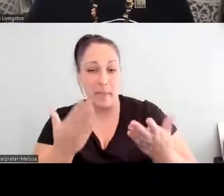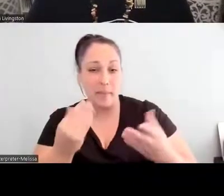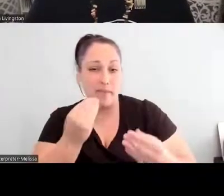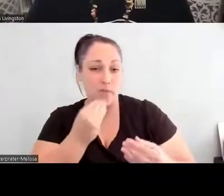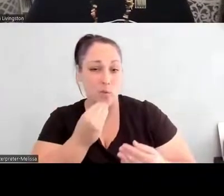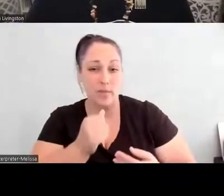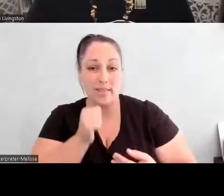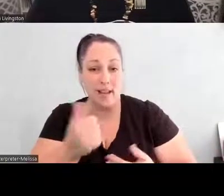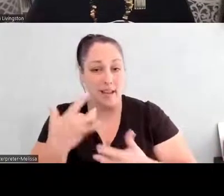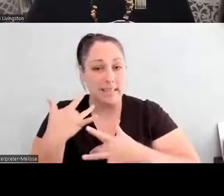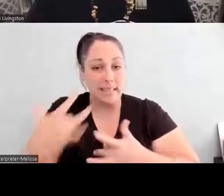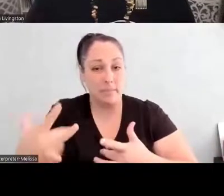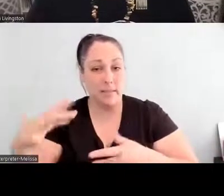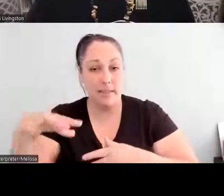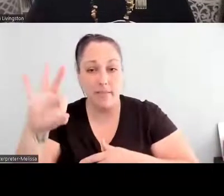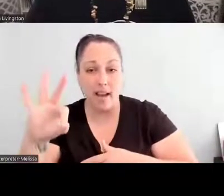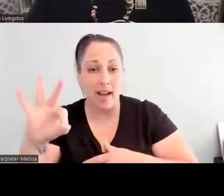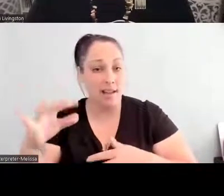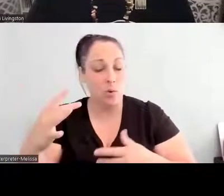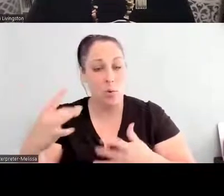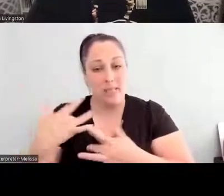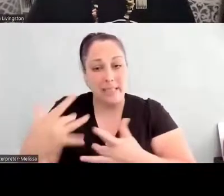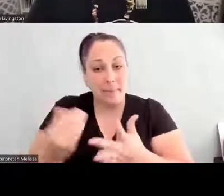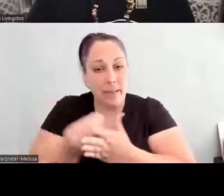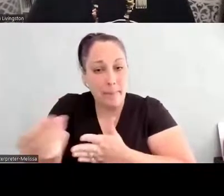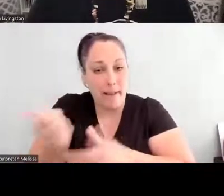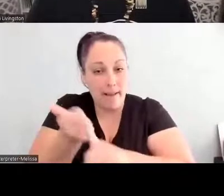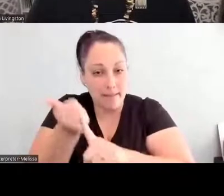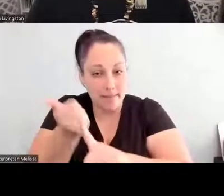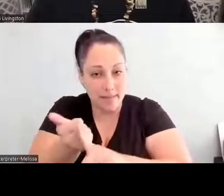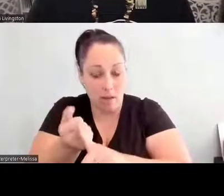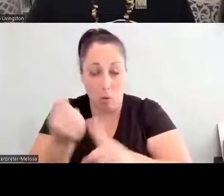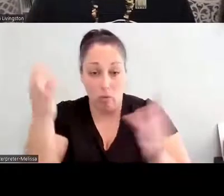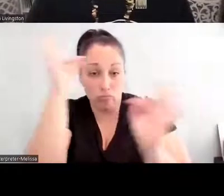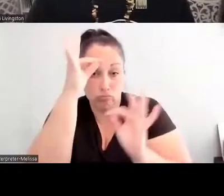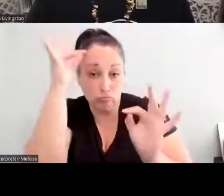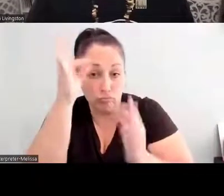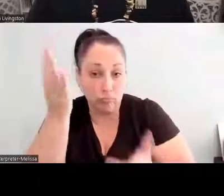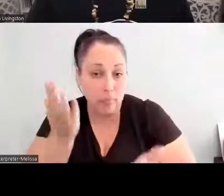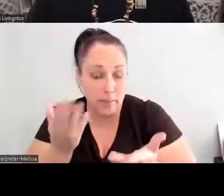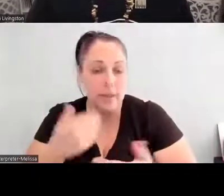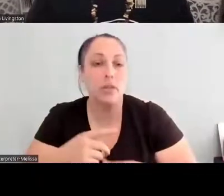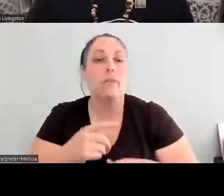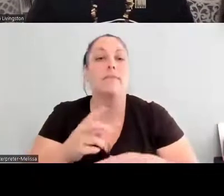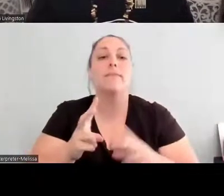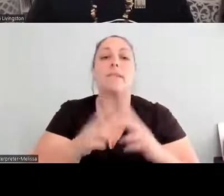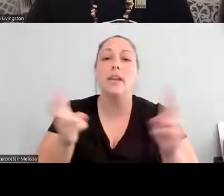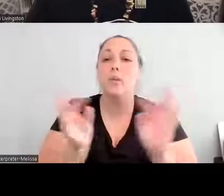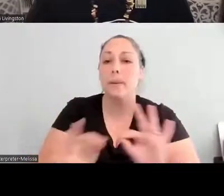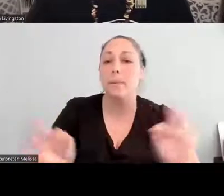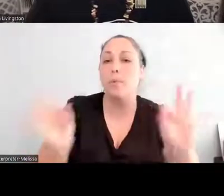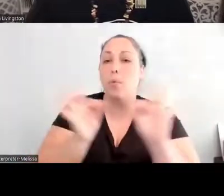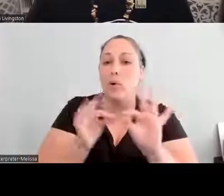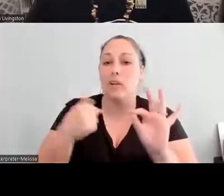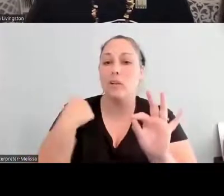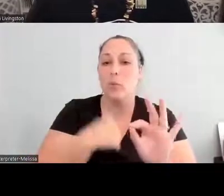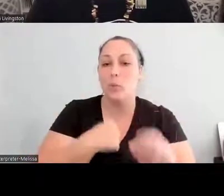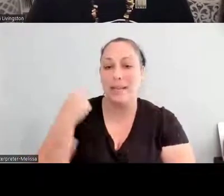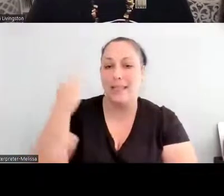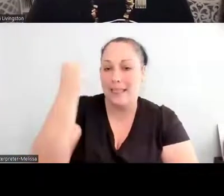or they would not buy or even if they did not know about these foods. So it's really important as we think about programming our